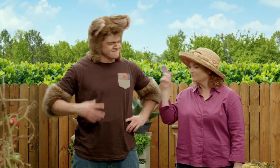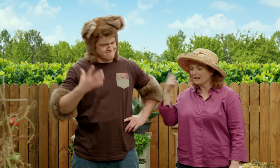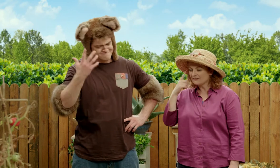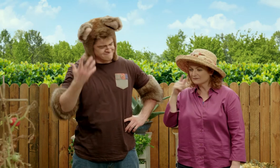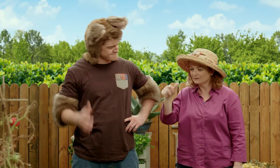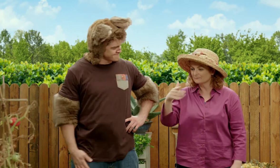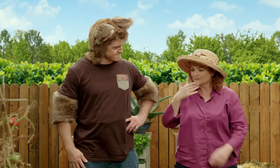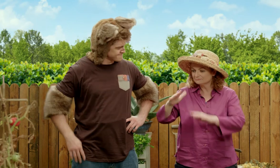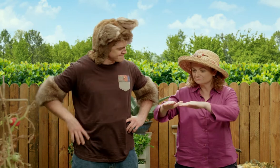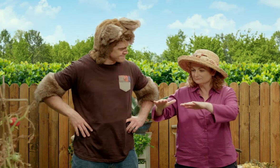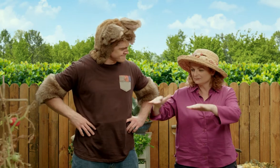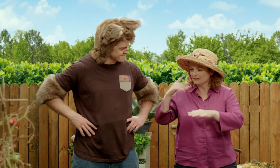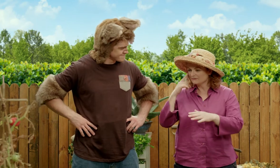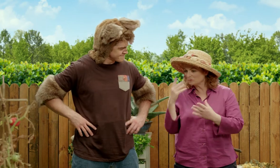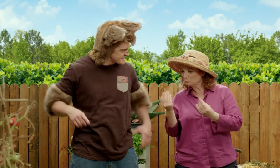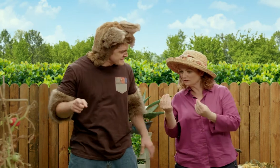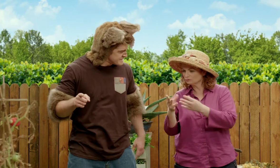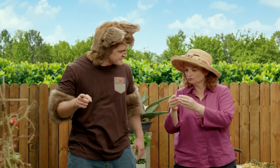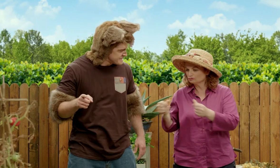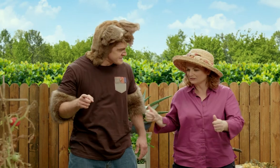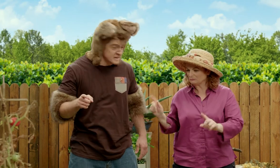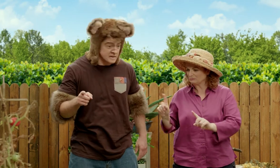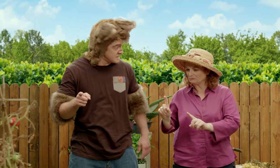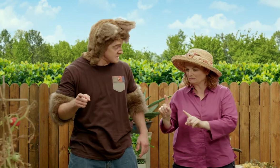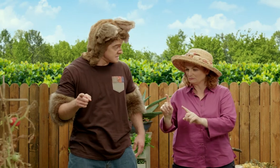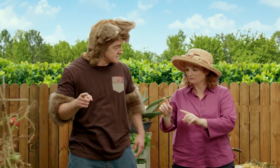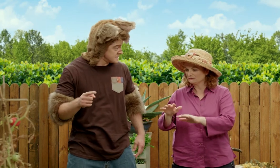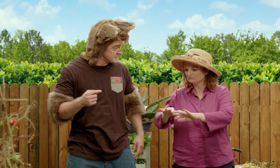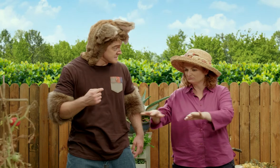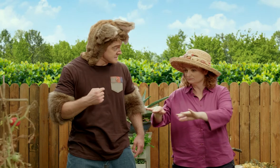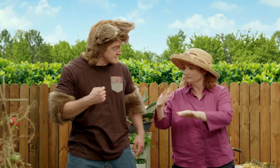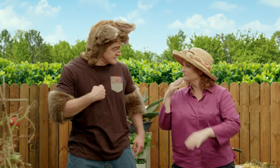Can you go and check the soil to see if it's wet or dry? Have a look, Possum.